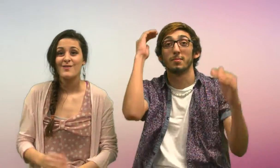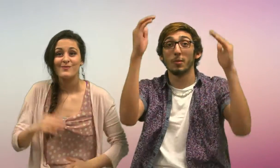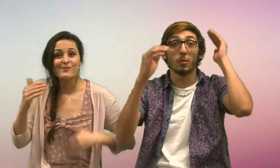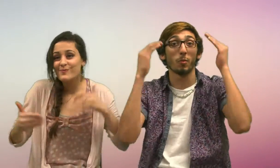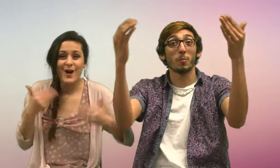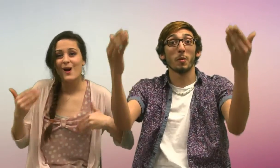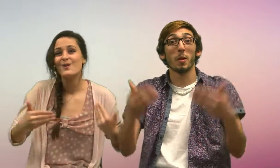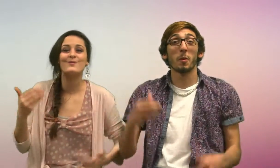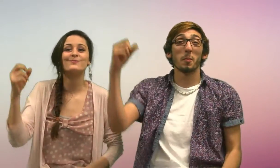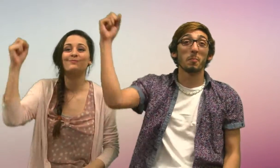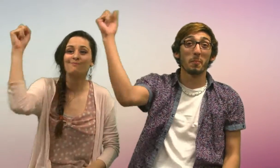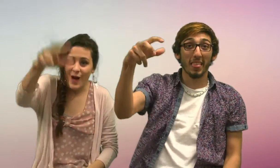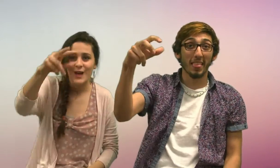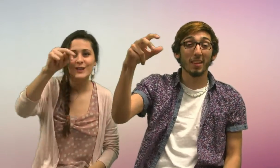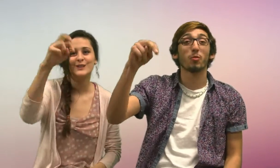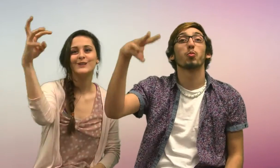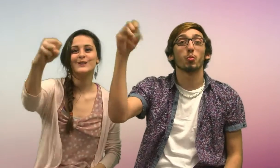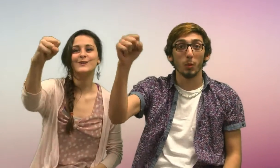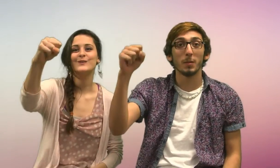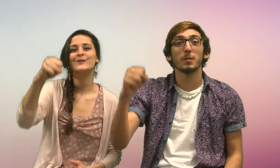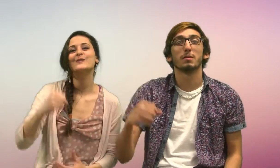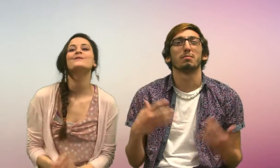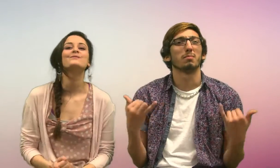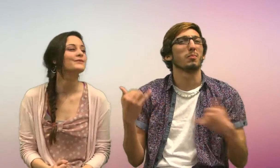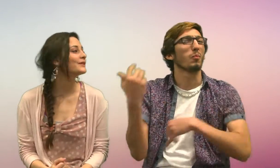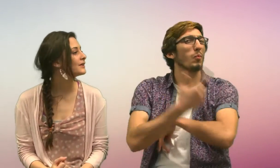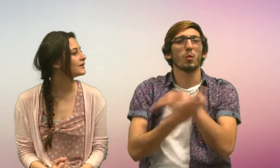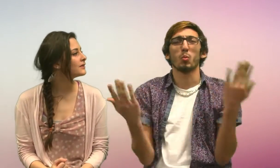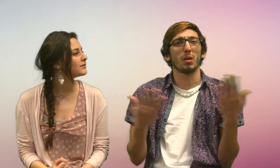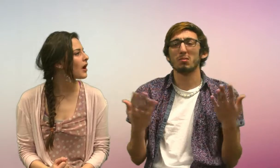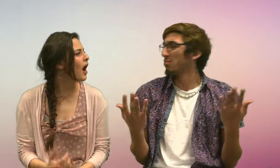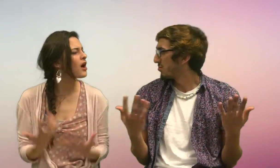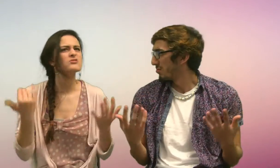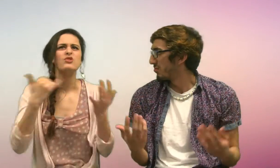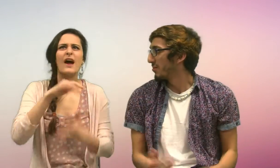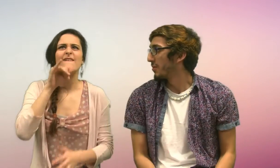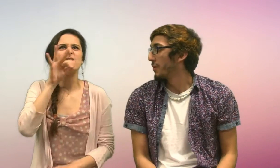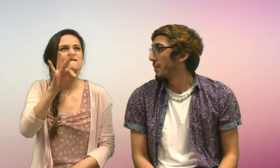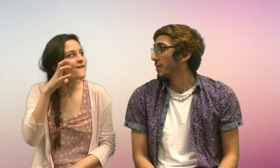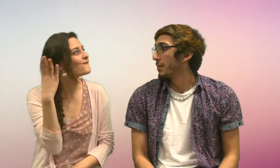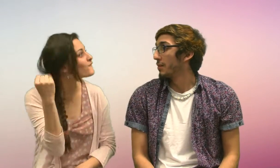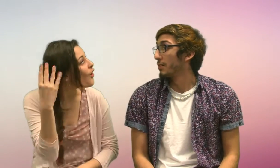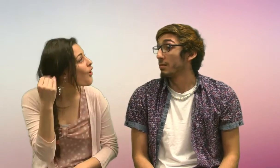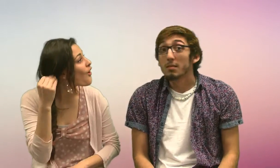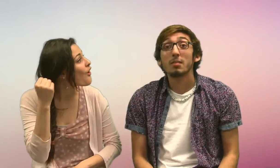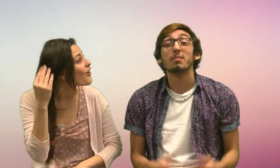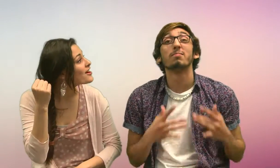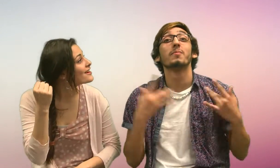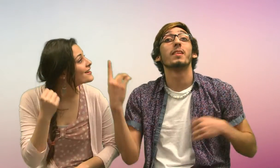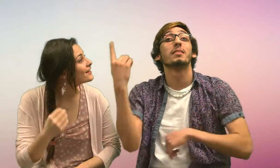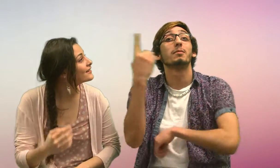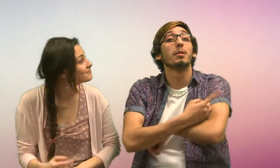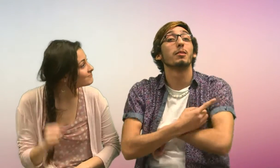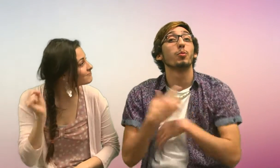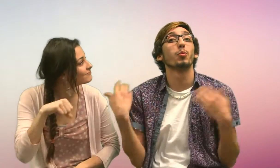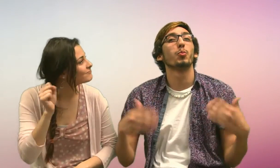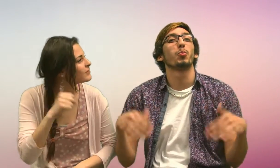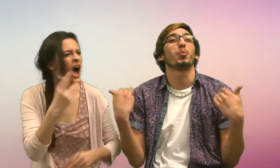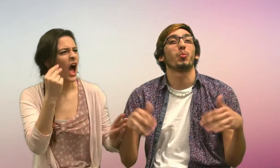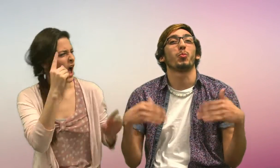Hello, welcome to Panther News! What's today? Today is February 14! Valentine's Day!